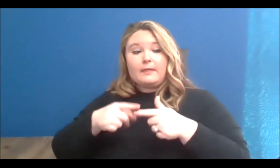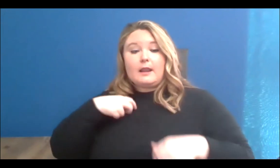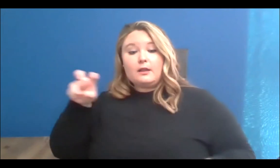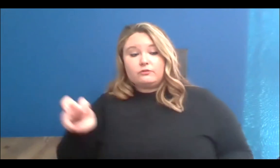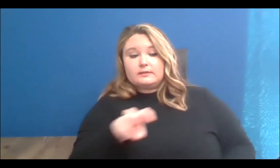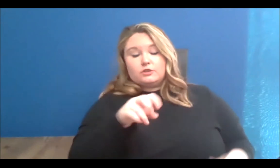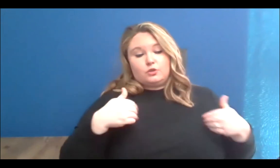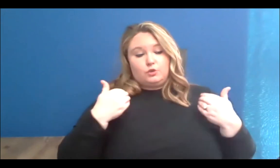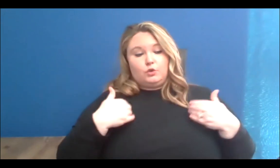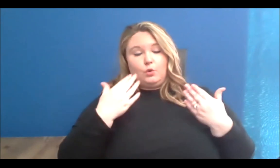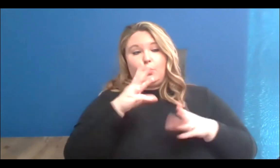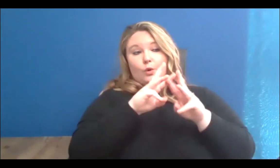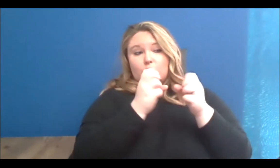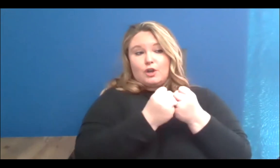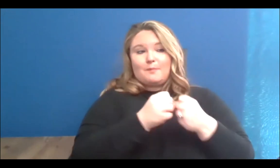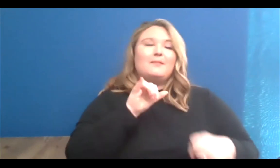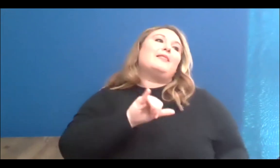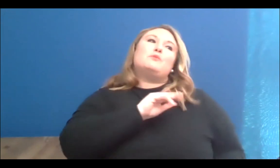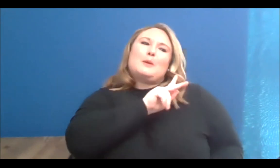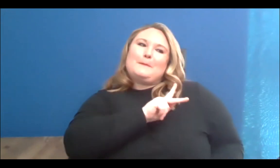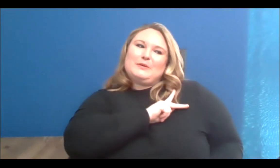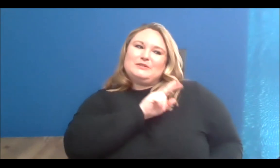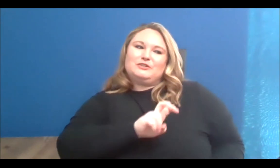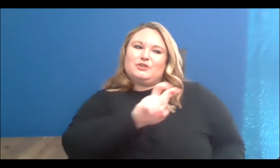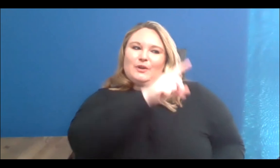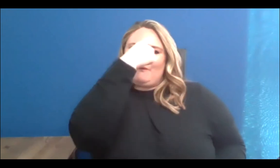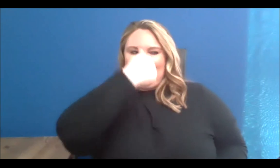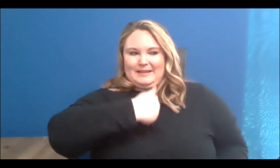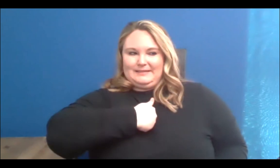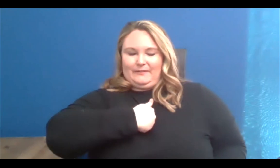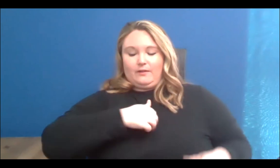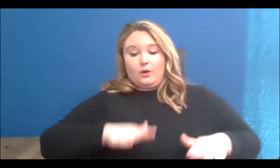was quite a personal journey for myself, and growing up I didn't really find a lot